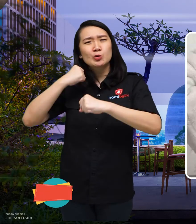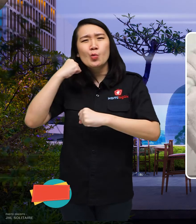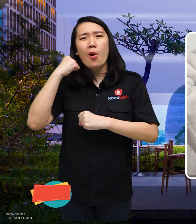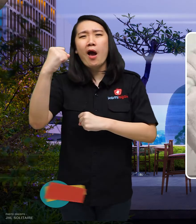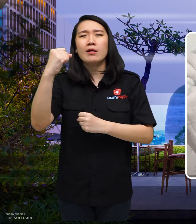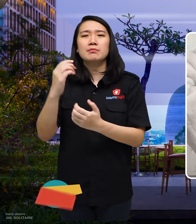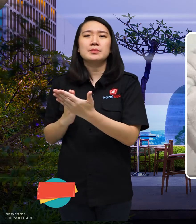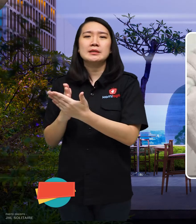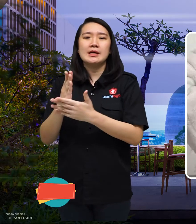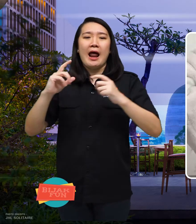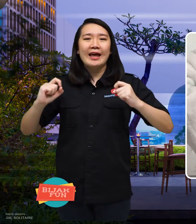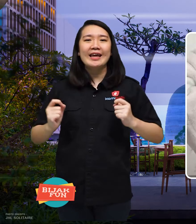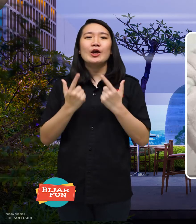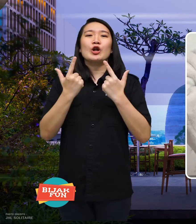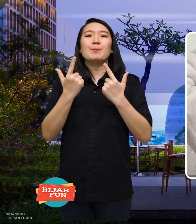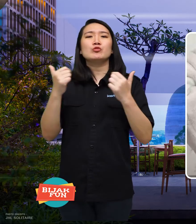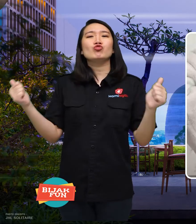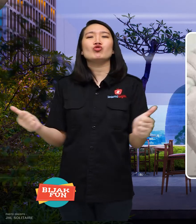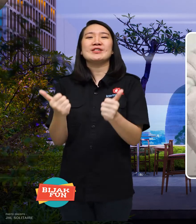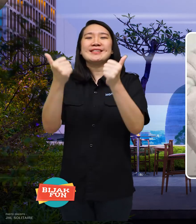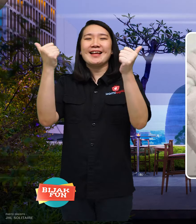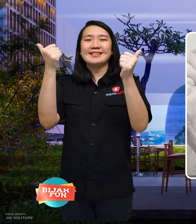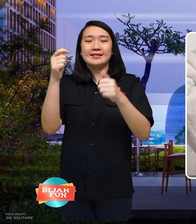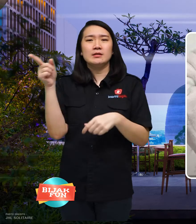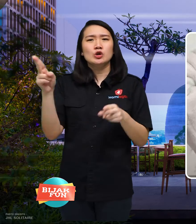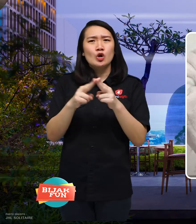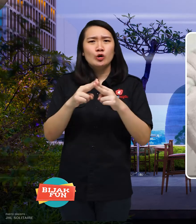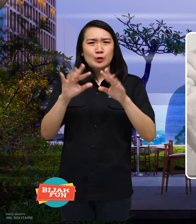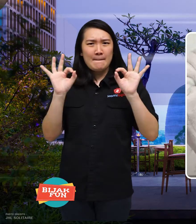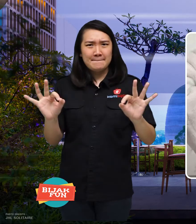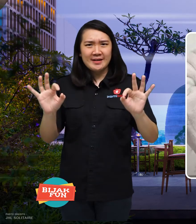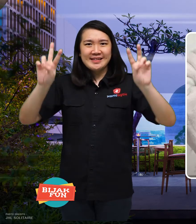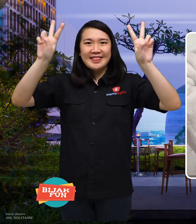It fits the theme of Disability upgrade.